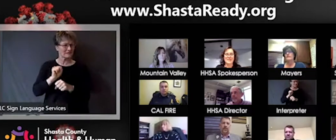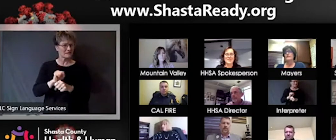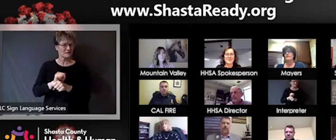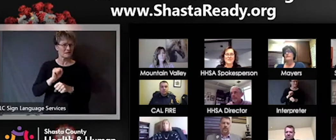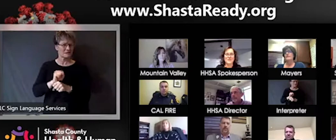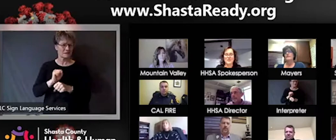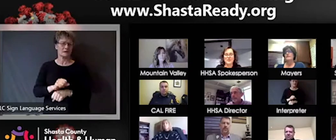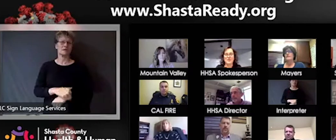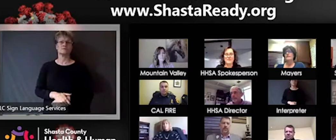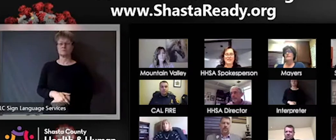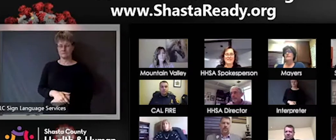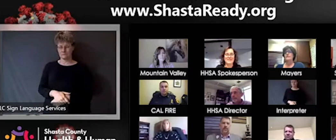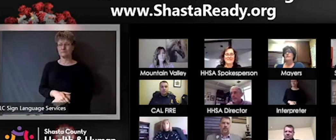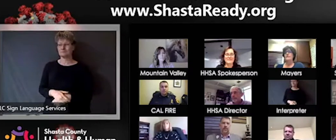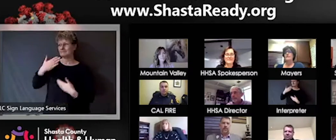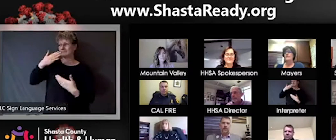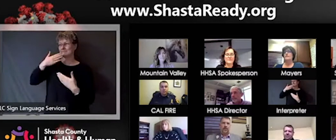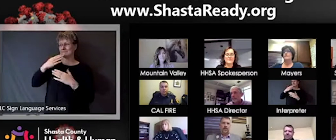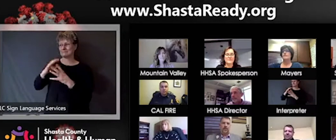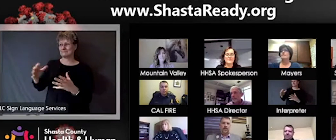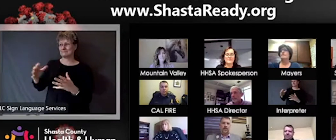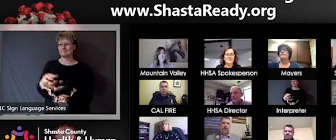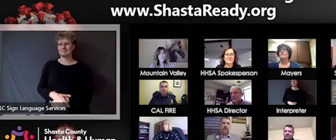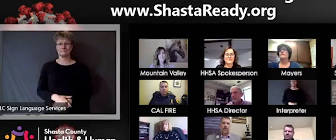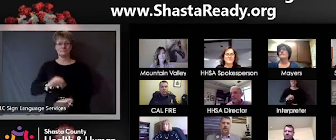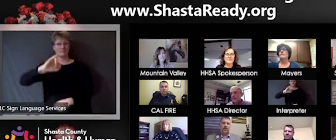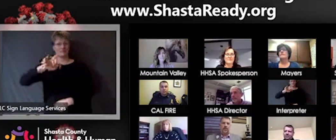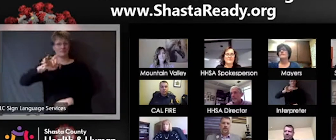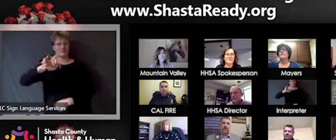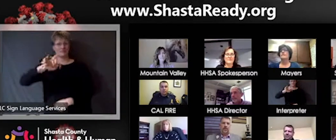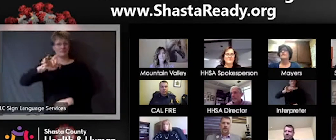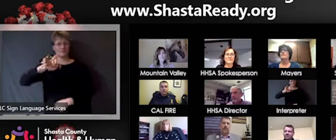And then Jennifer from Mountain Valleys.